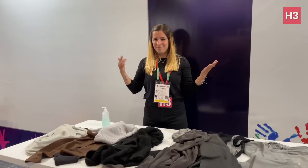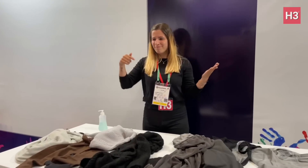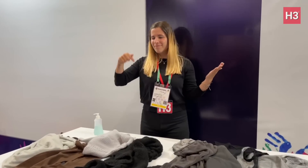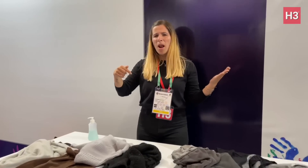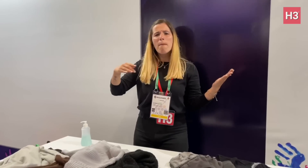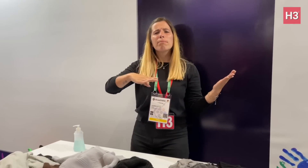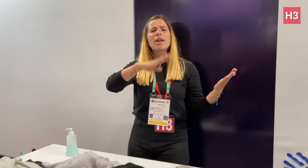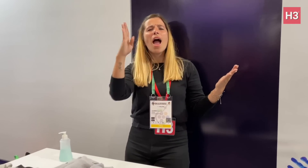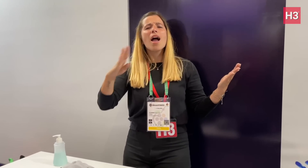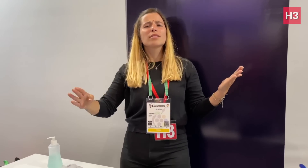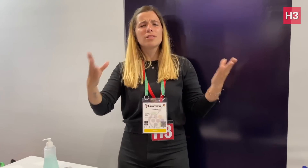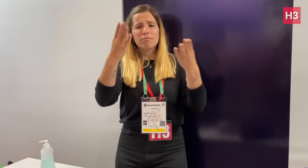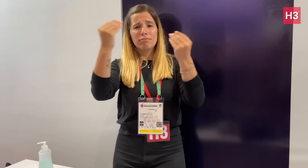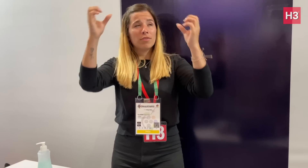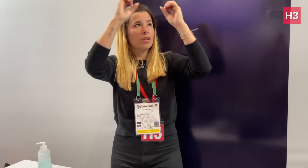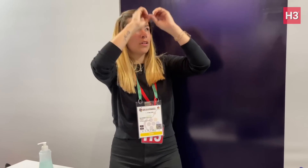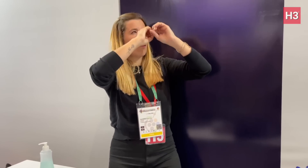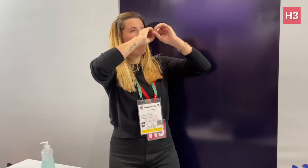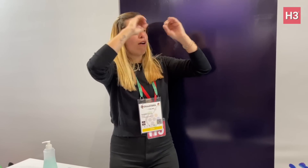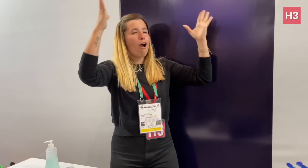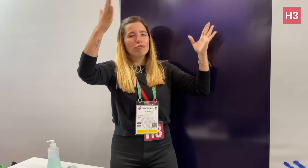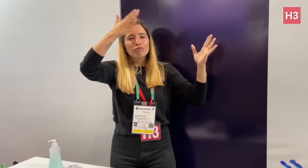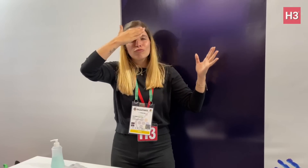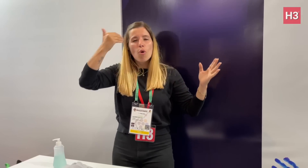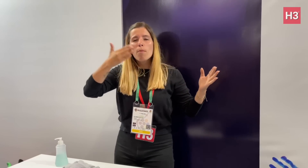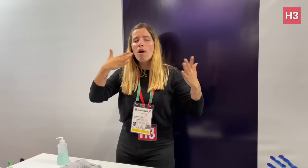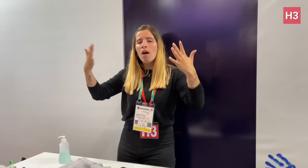Here in Brazil, we forgot that